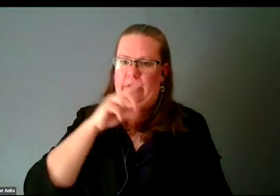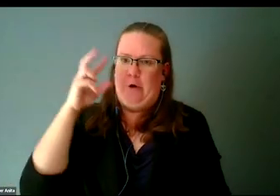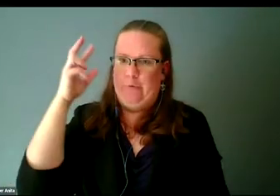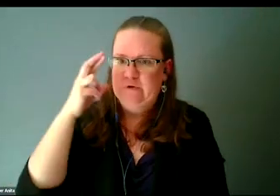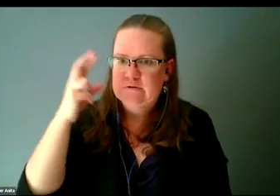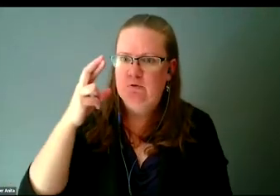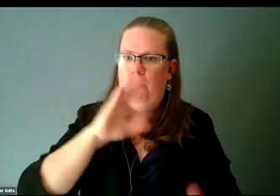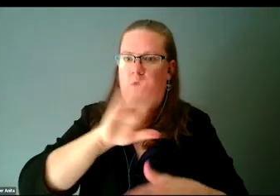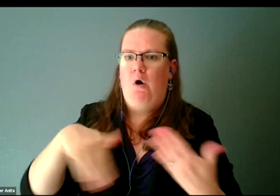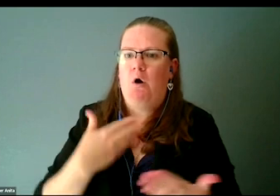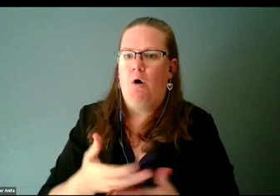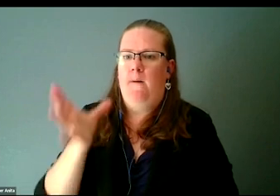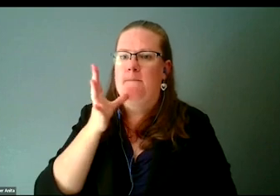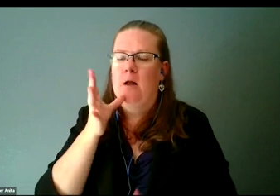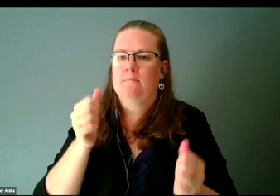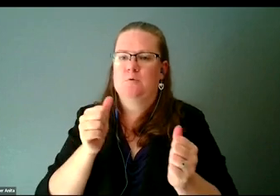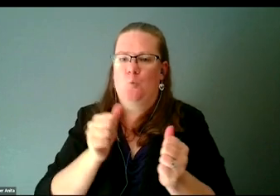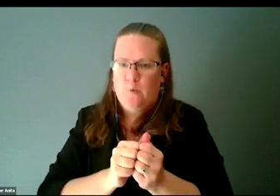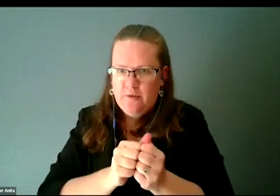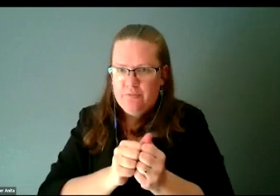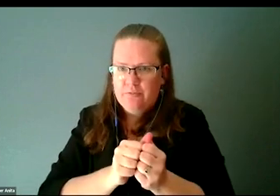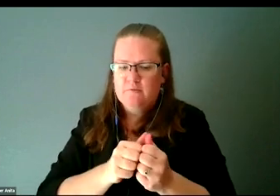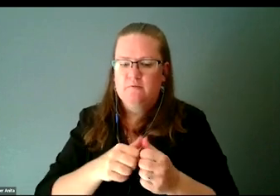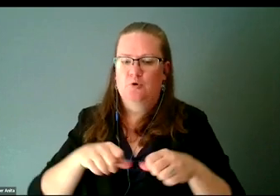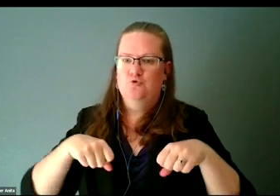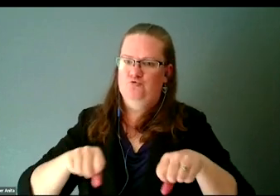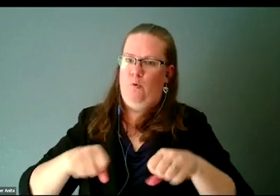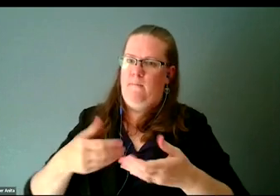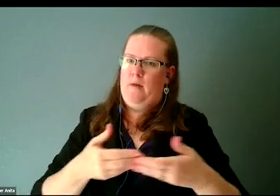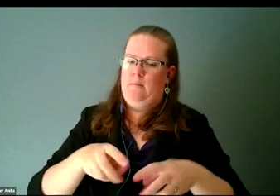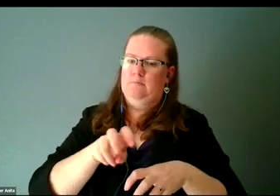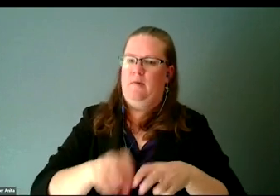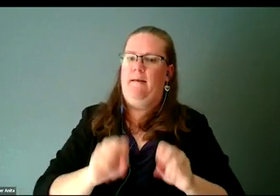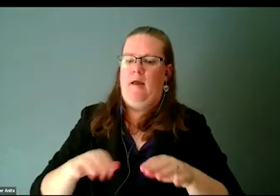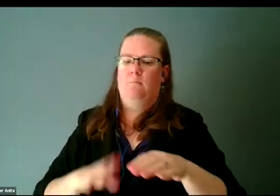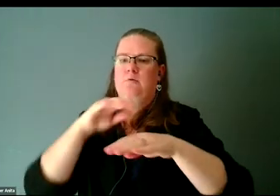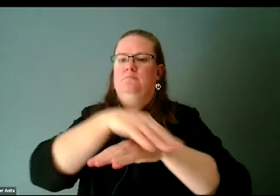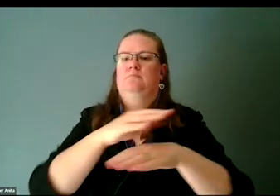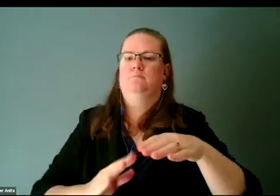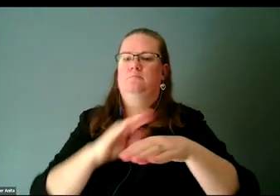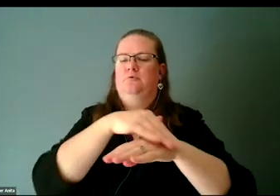can go up curb cuts. That was made by folks with disabilities.